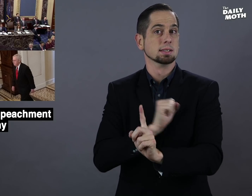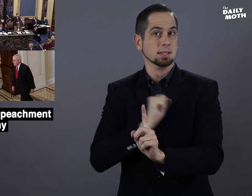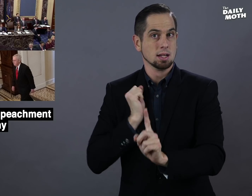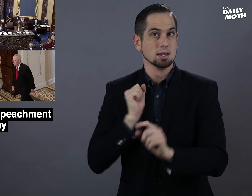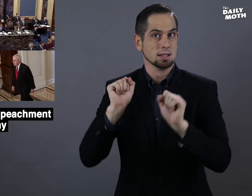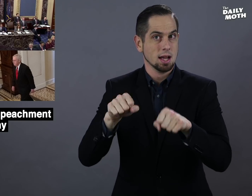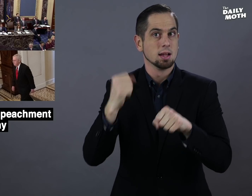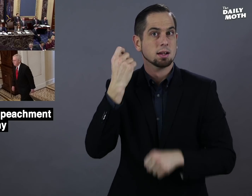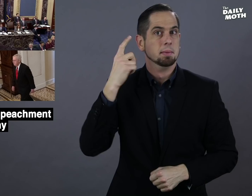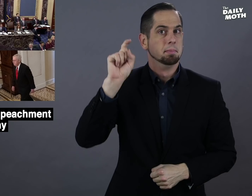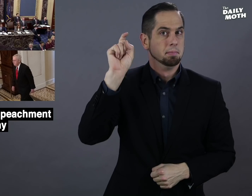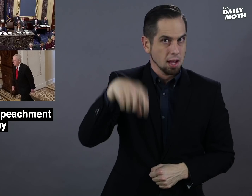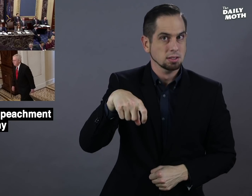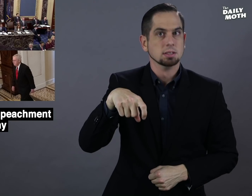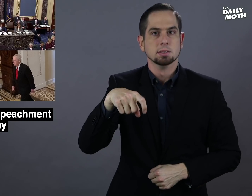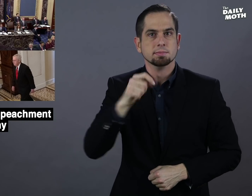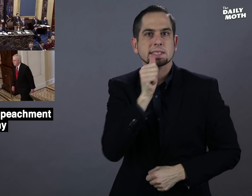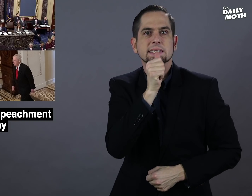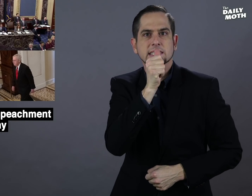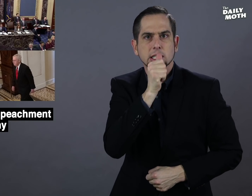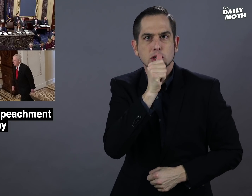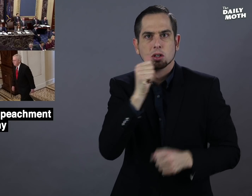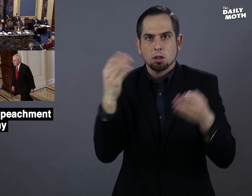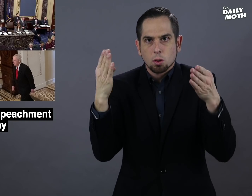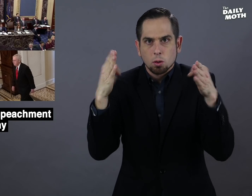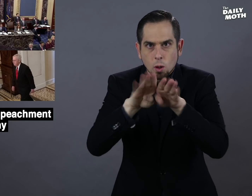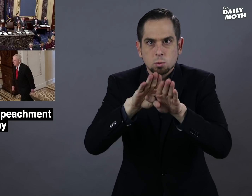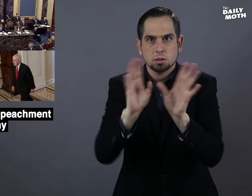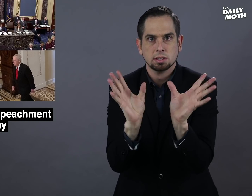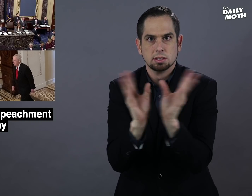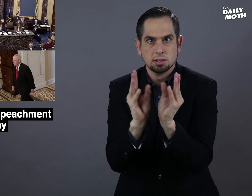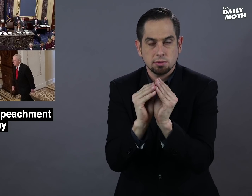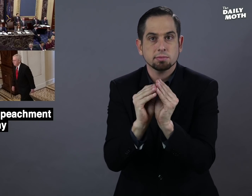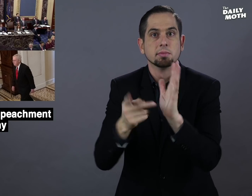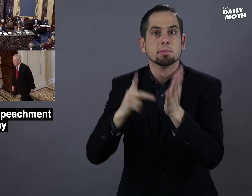the Senate must go into a secret, closed session.